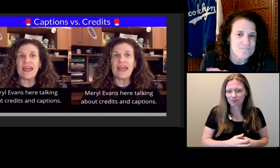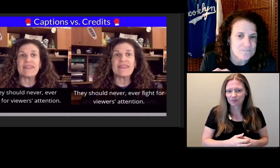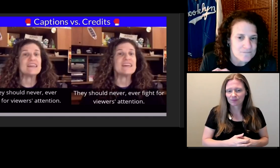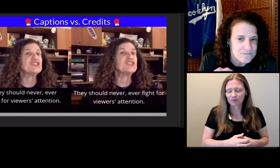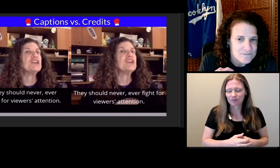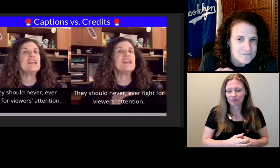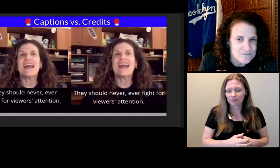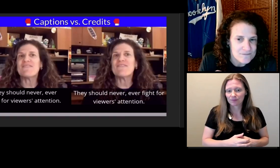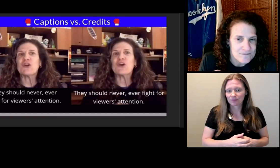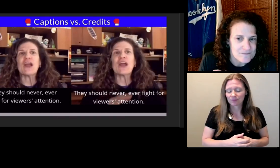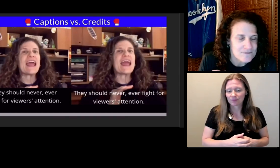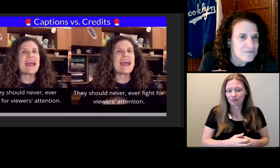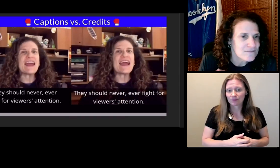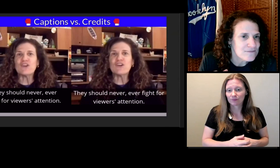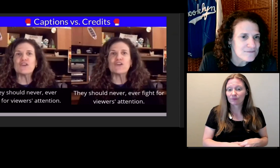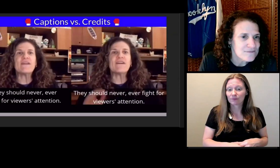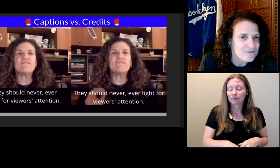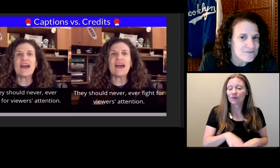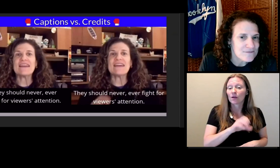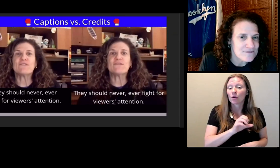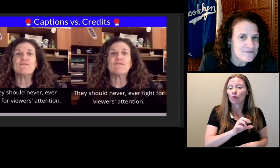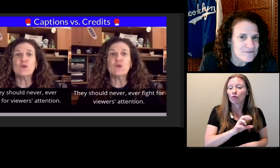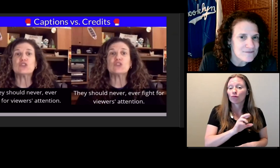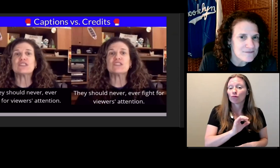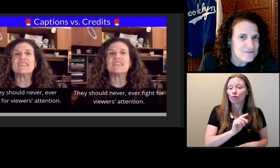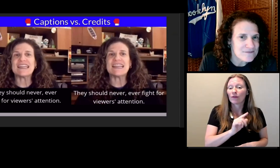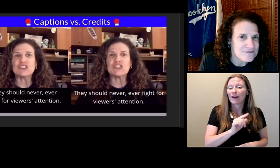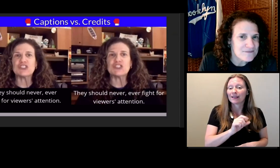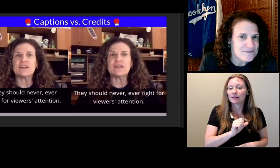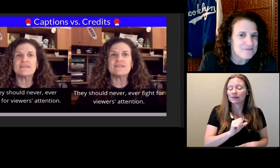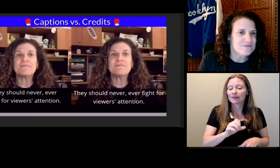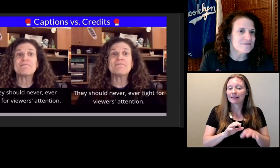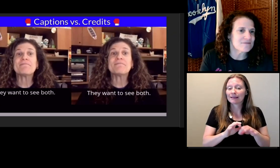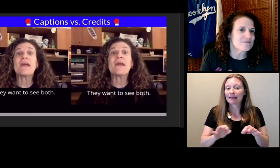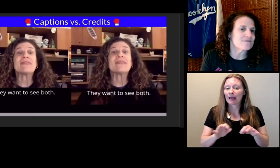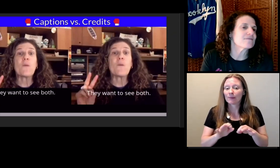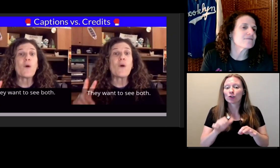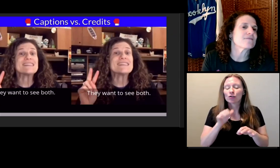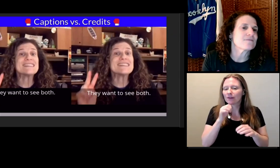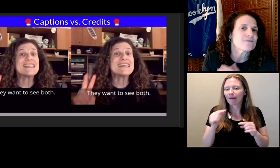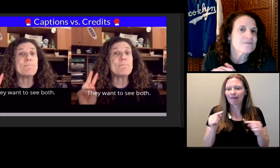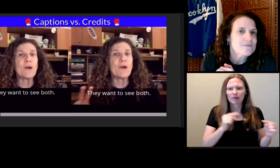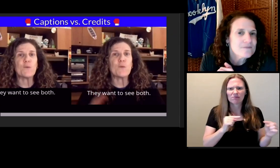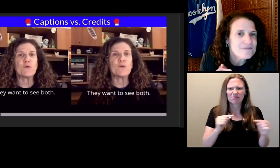They should never, ever fight for viewers' attention. They want to see both.